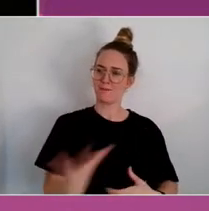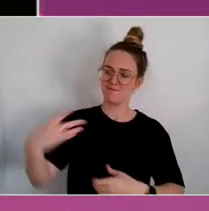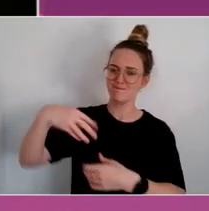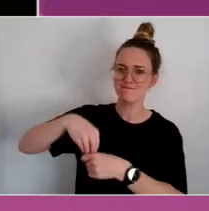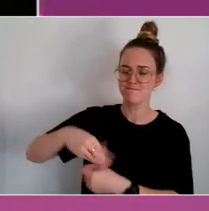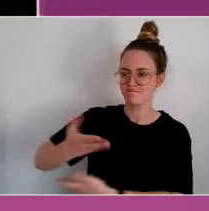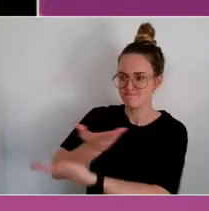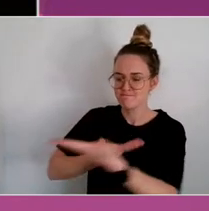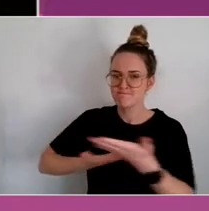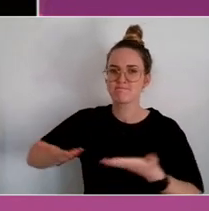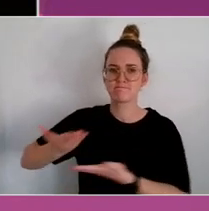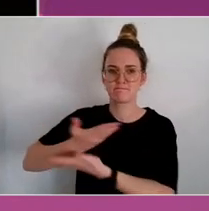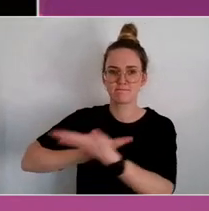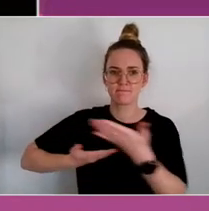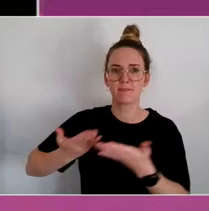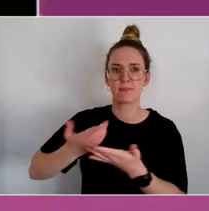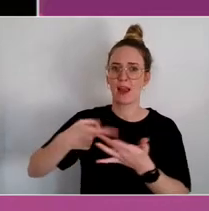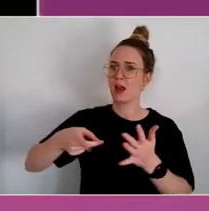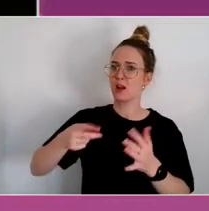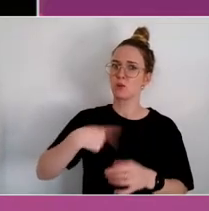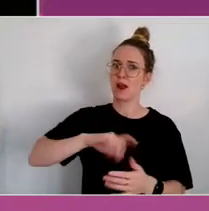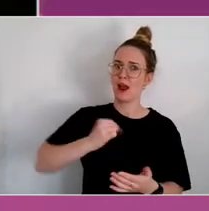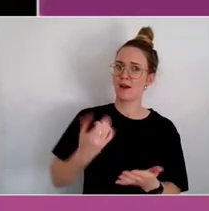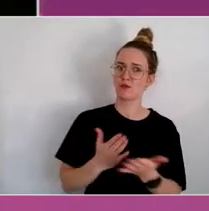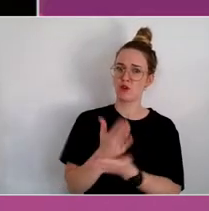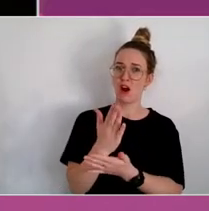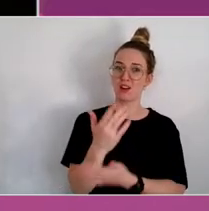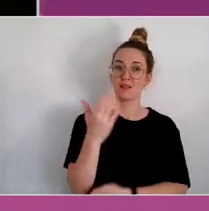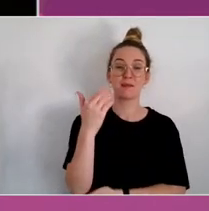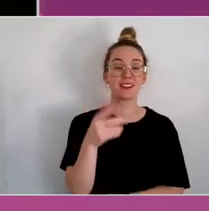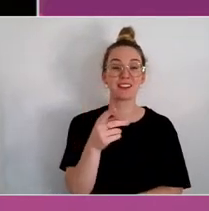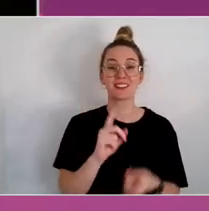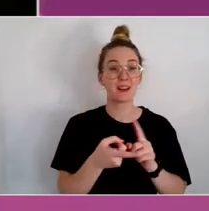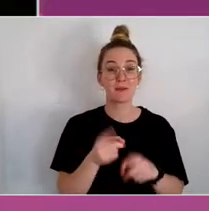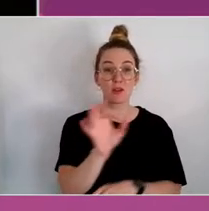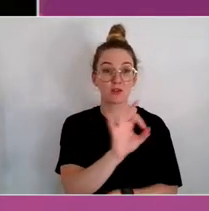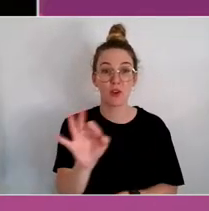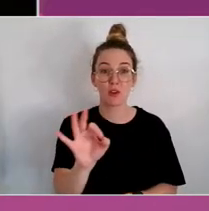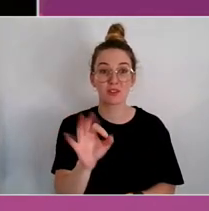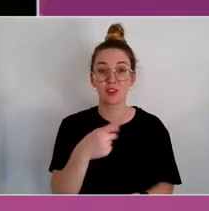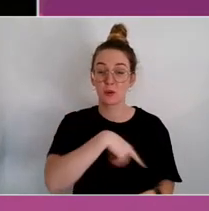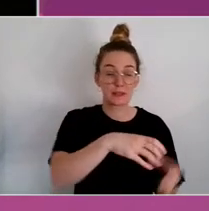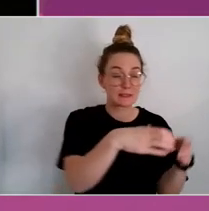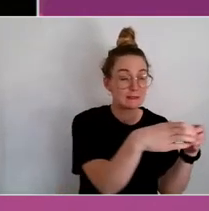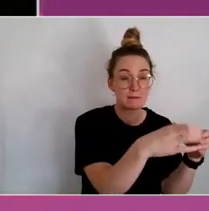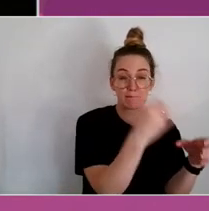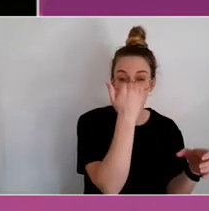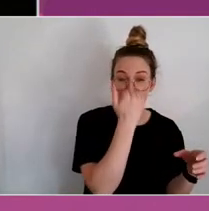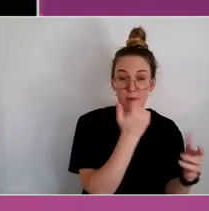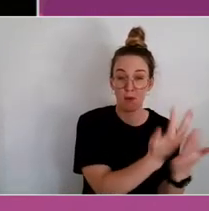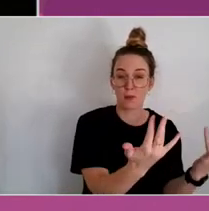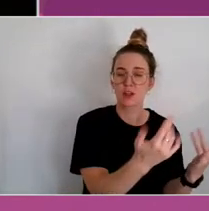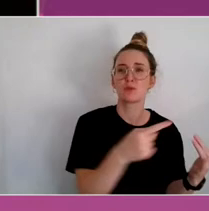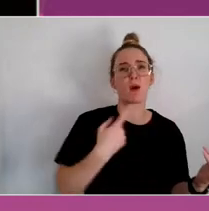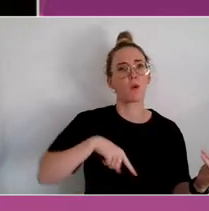And when we're not, because we're 3% of the population, that we have non-Indigenous allies that really understand this stuff.